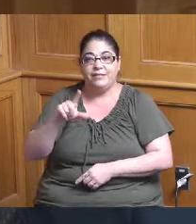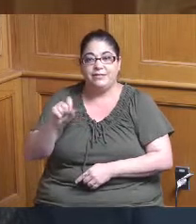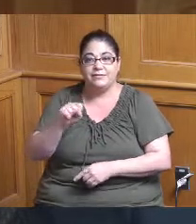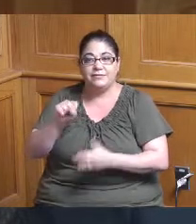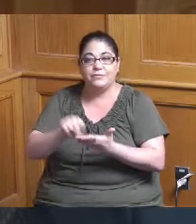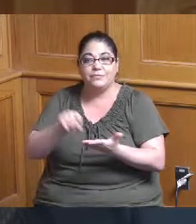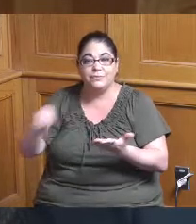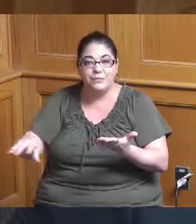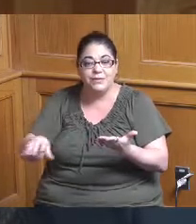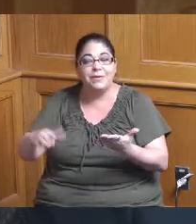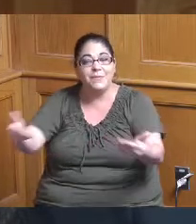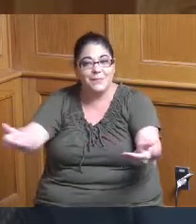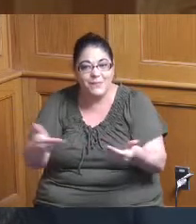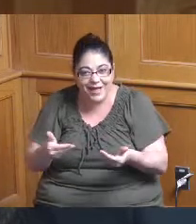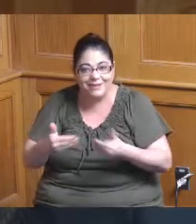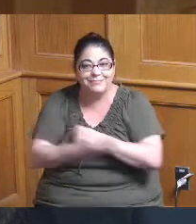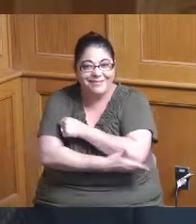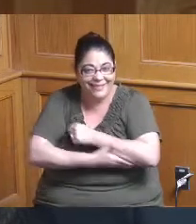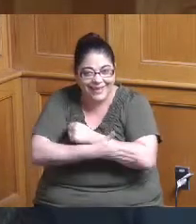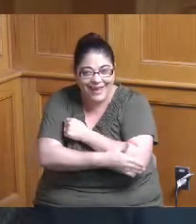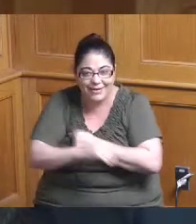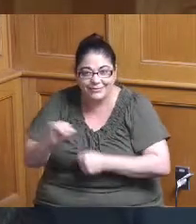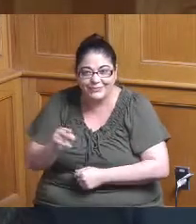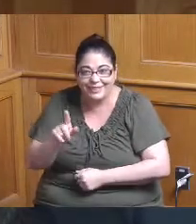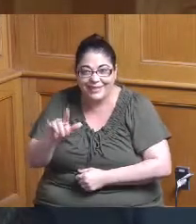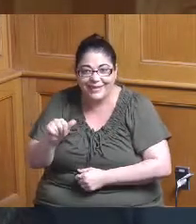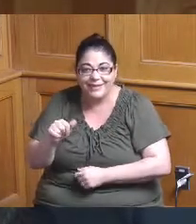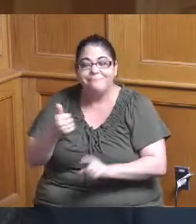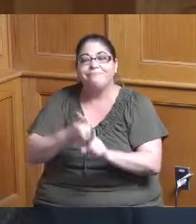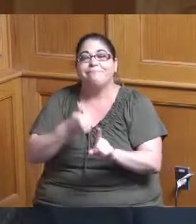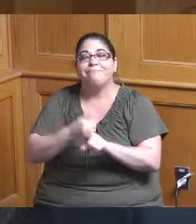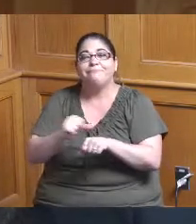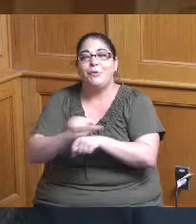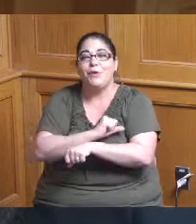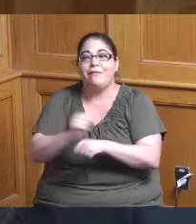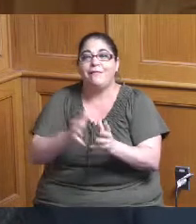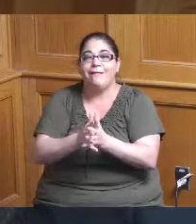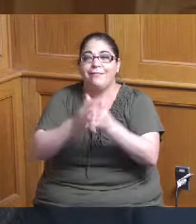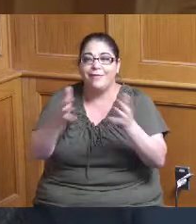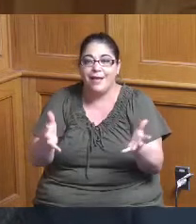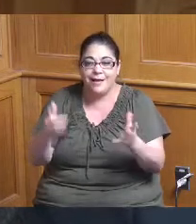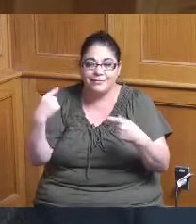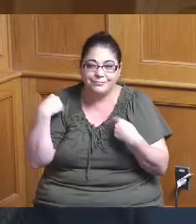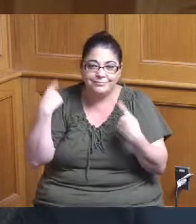welcome Julia to the county she's been doing a lot of hard work already and she's here every day